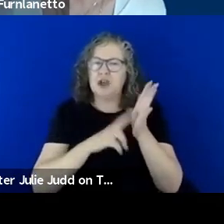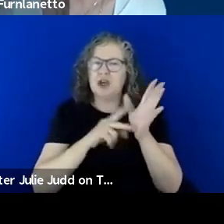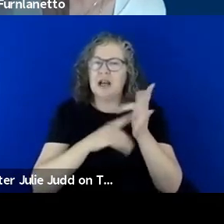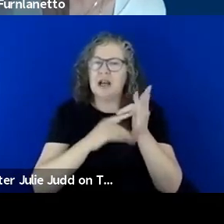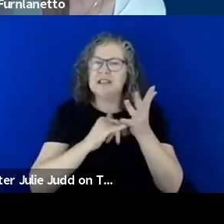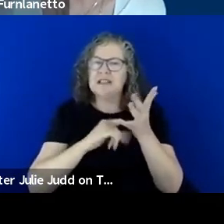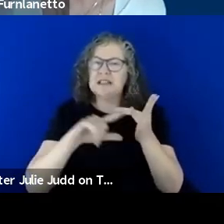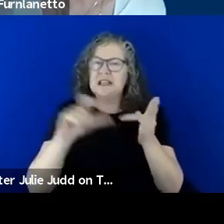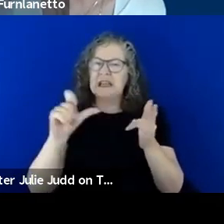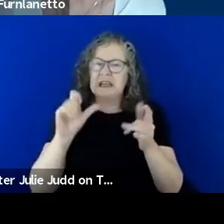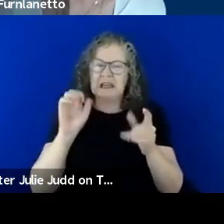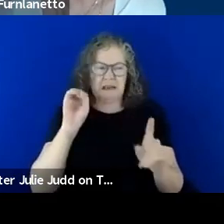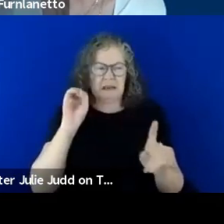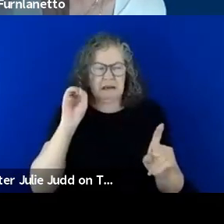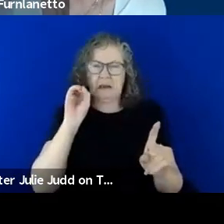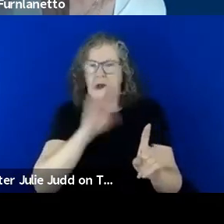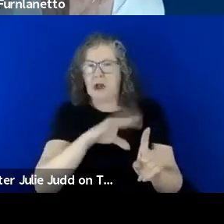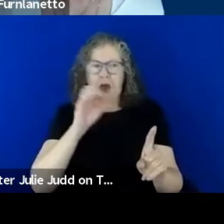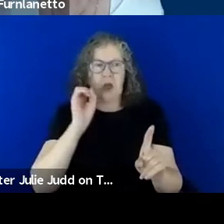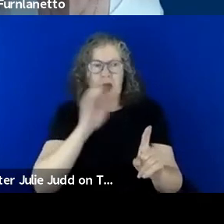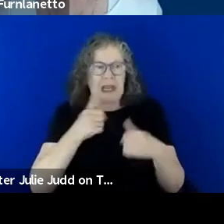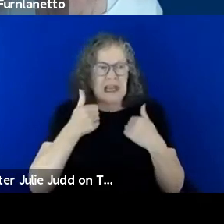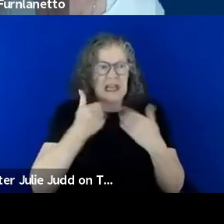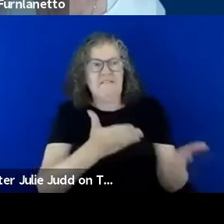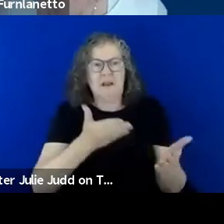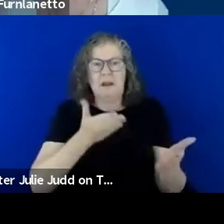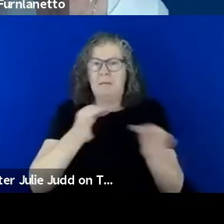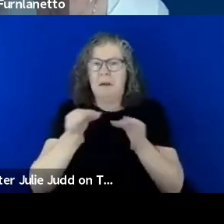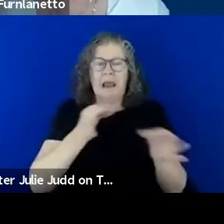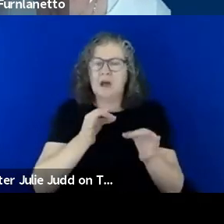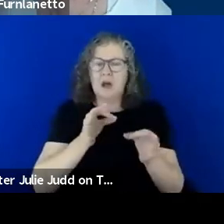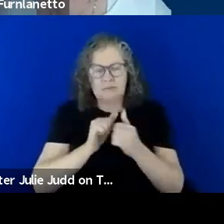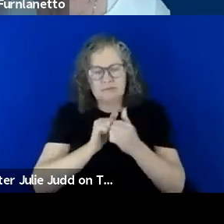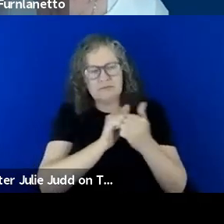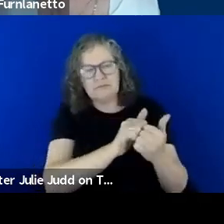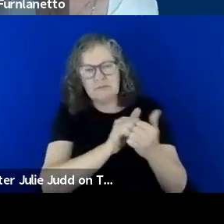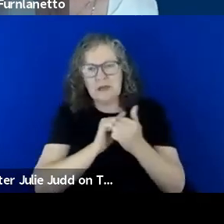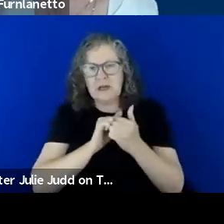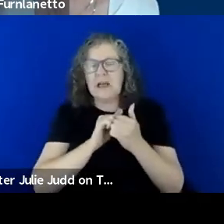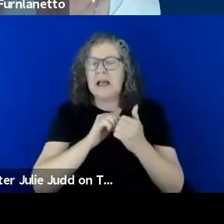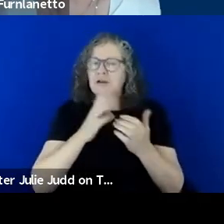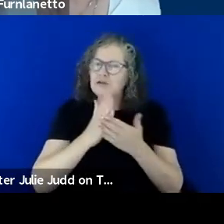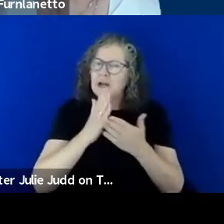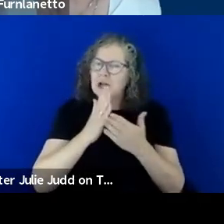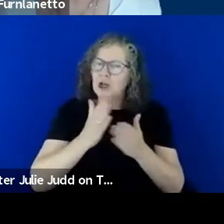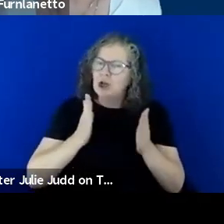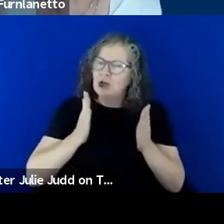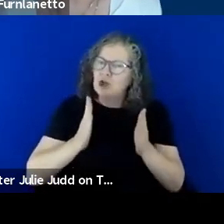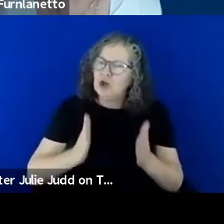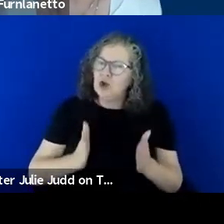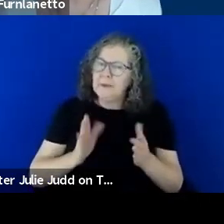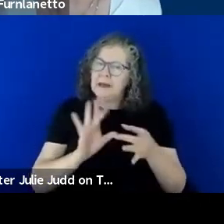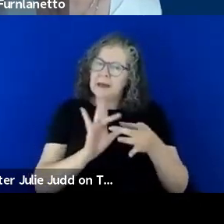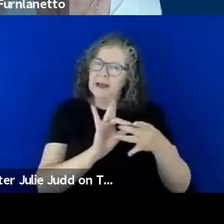so it's, it's a very, very, very, very human engagement it is very, very specific